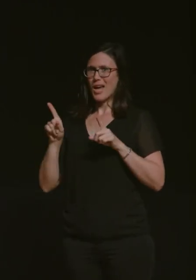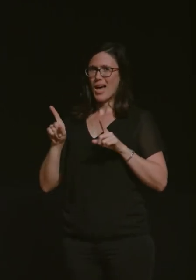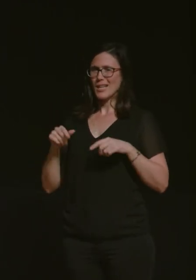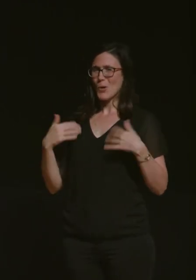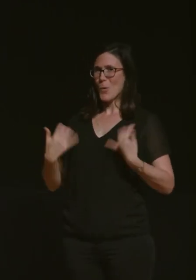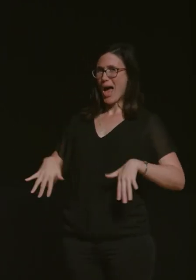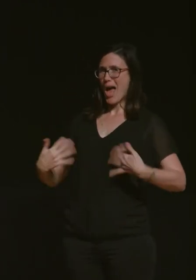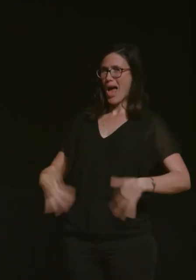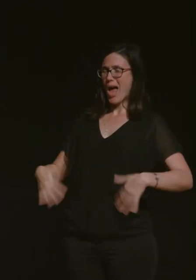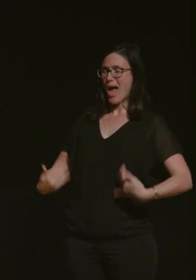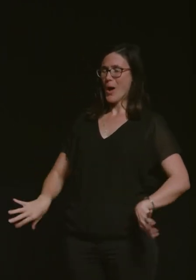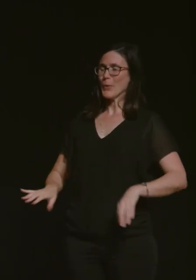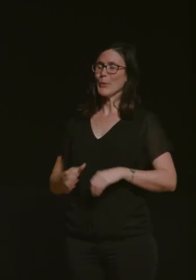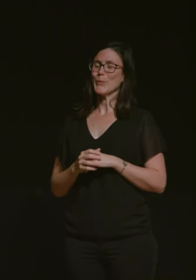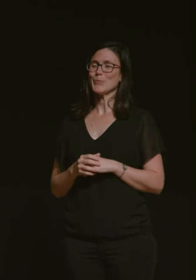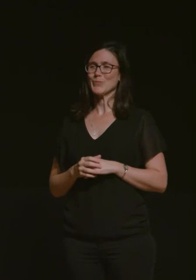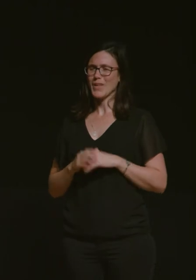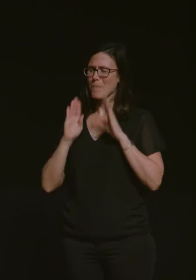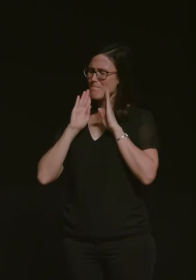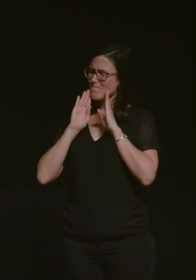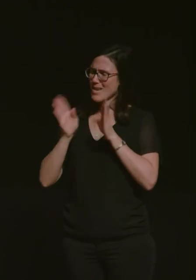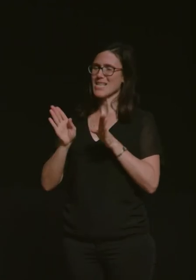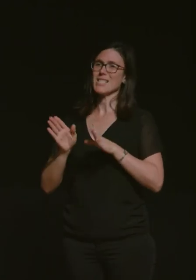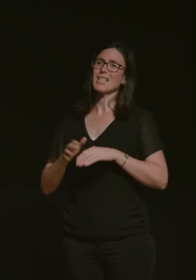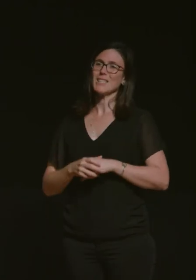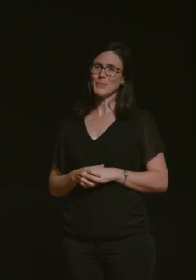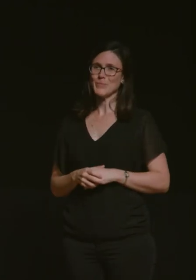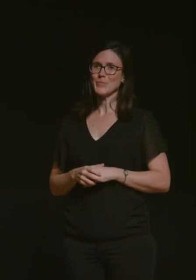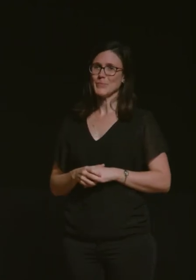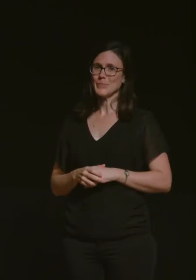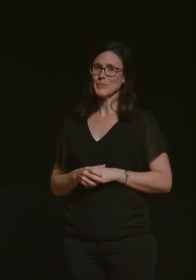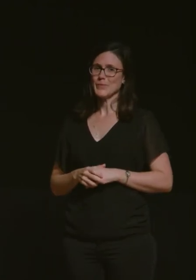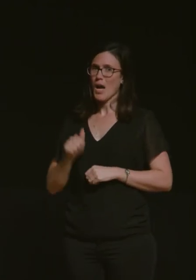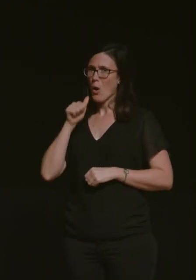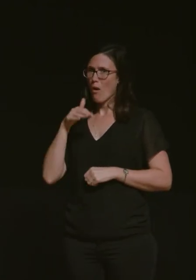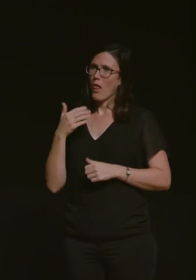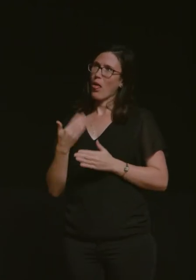um it's amazing it's so good that i'm not going to talk to you for very long